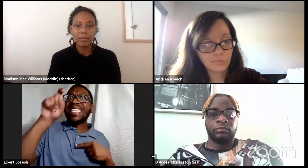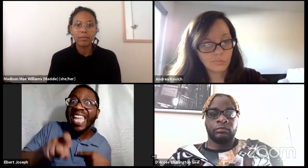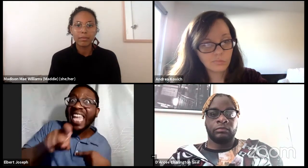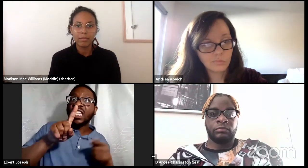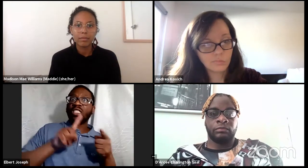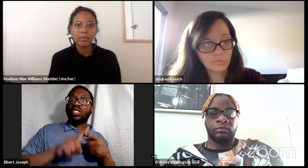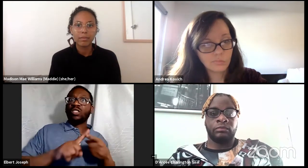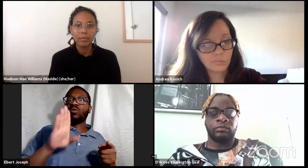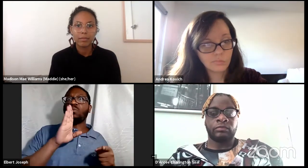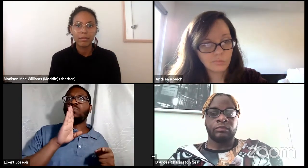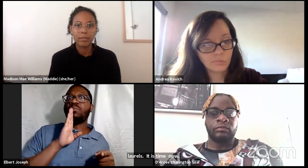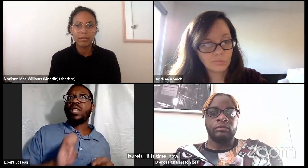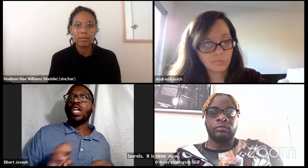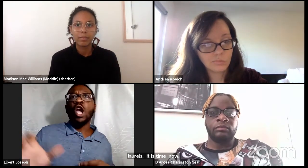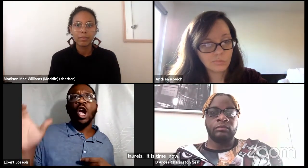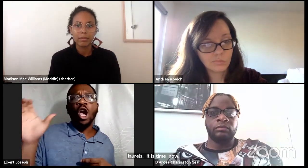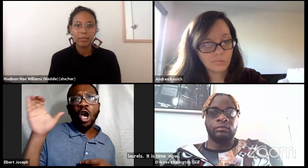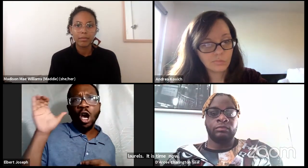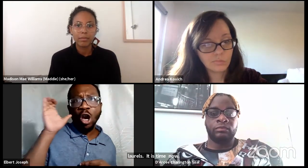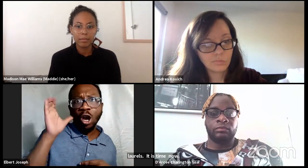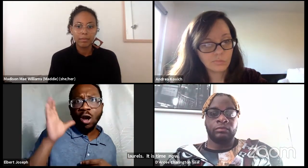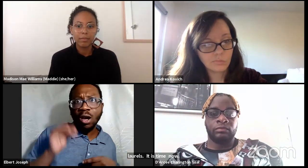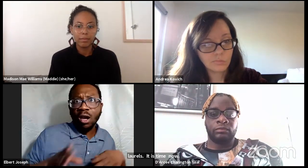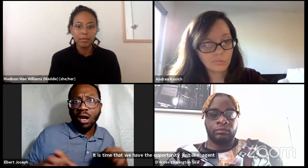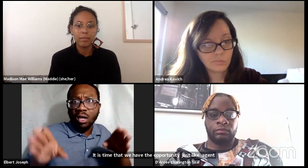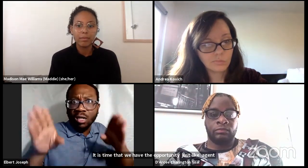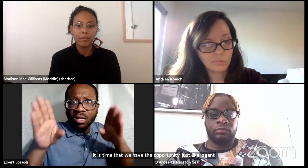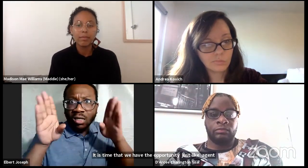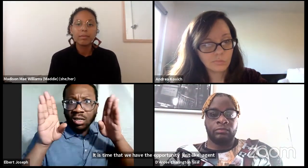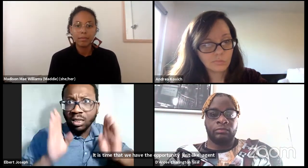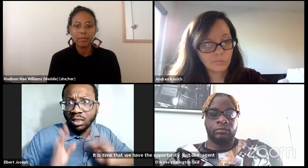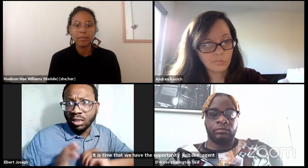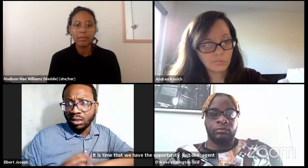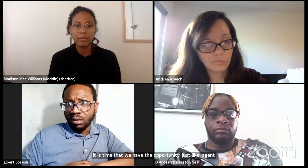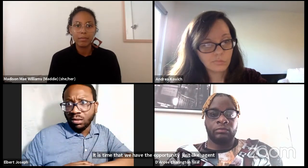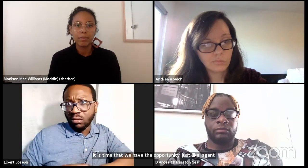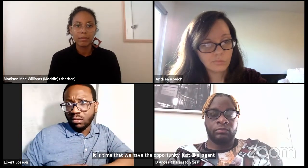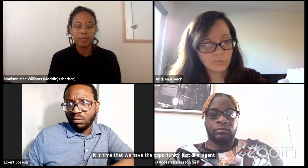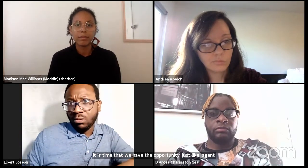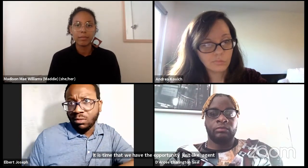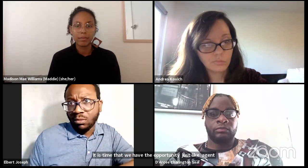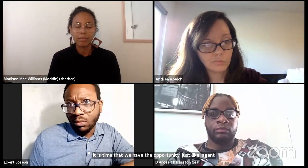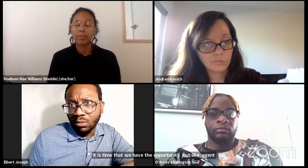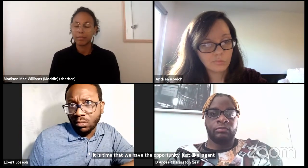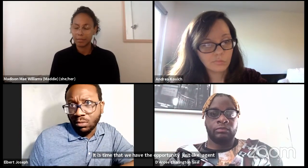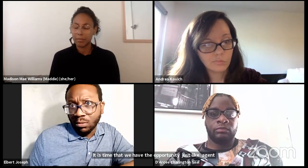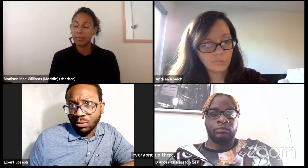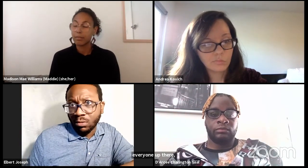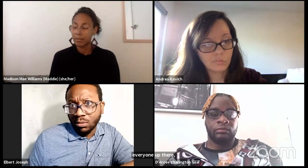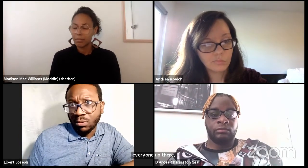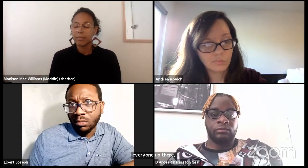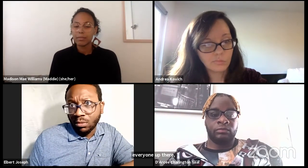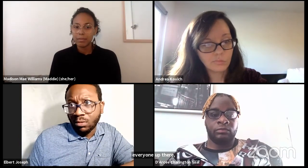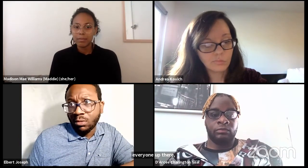And it is our opportunities for equity is now it's time for us to be heard. It is time for us to be, we have the limelight.